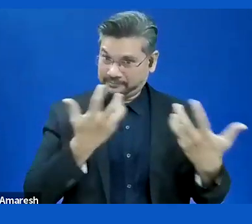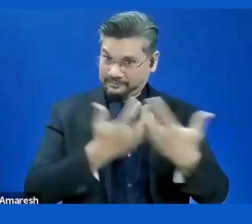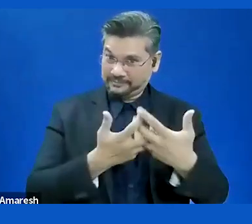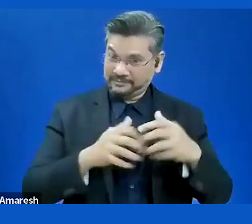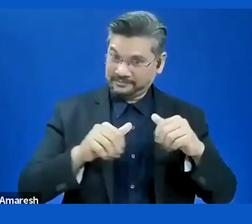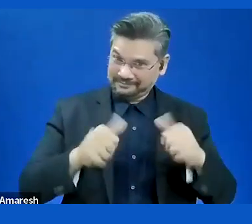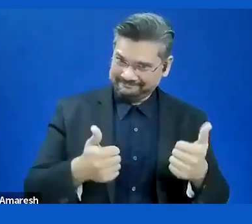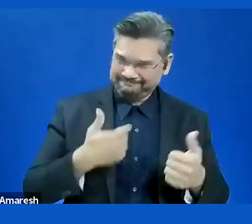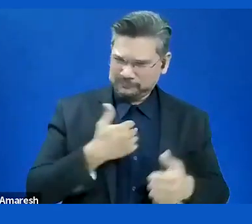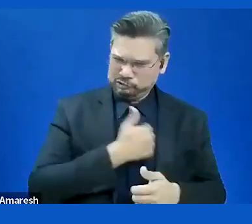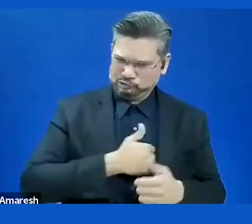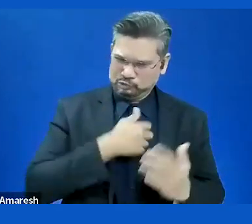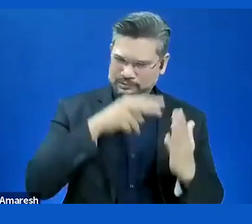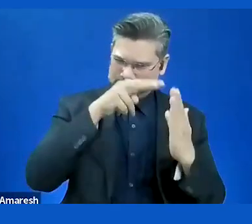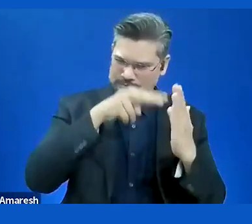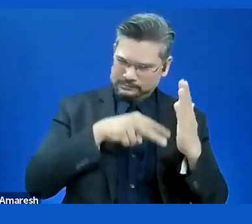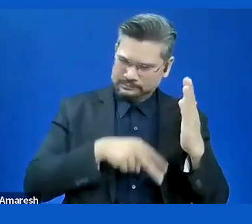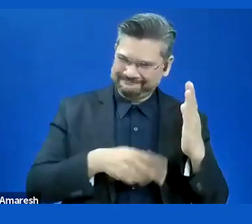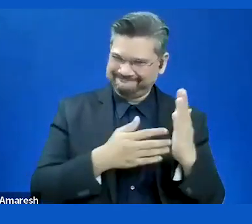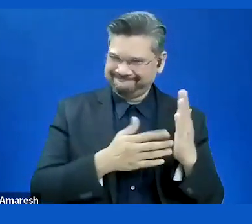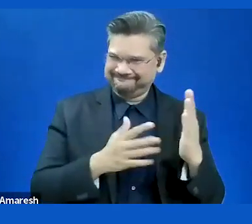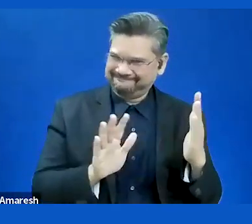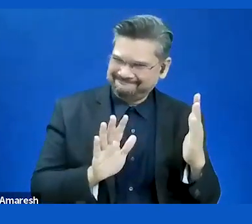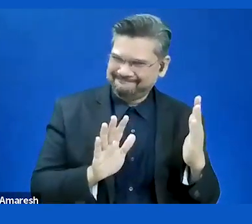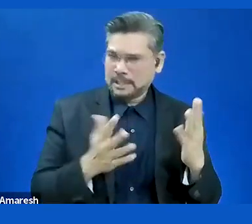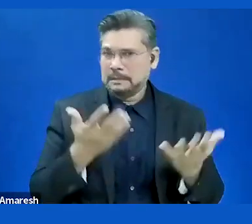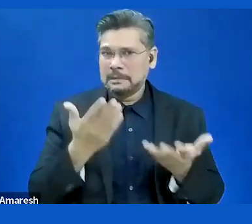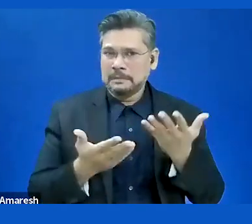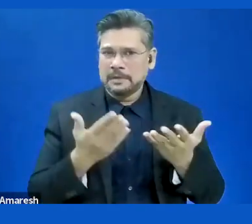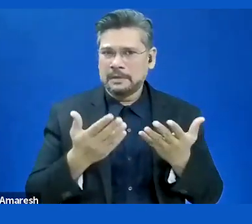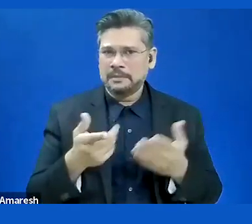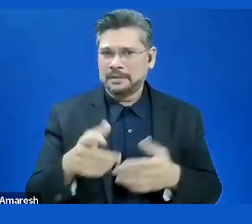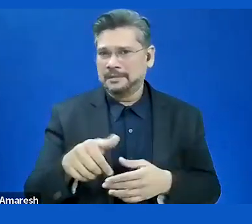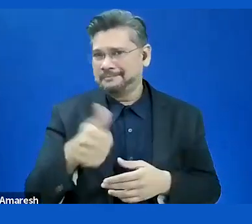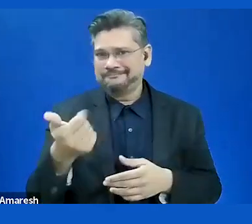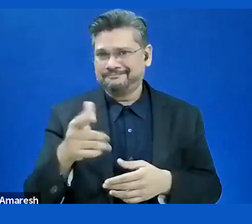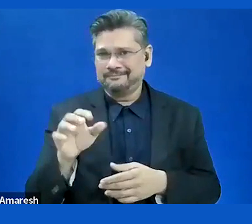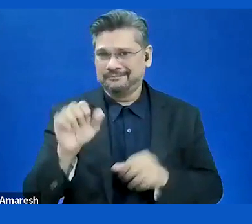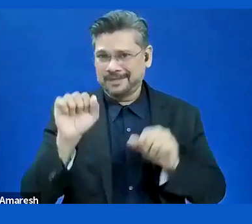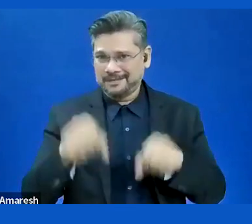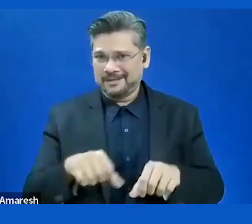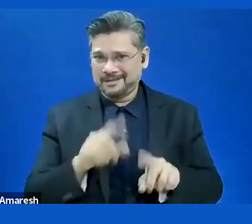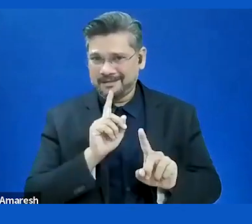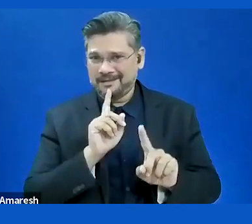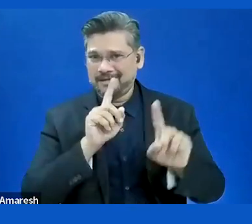Kjellstrand may be you have an idea of how to define understandability or work towards